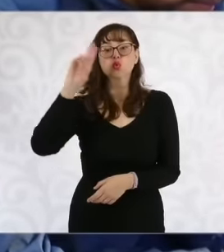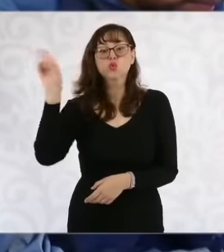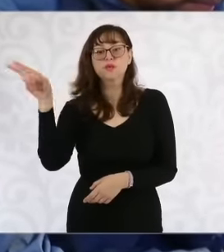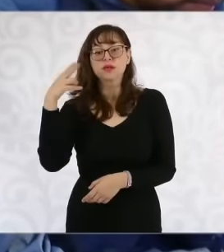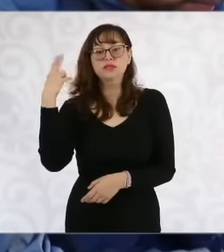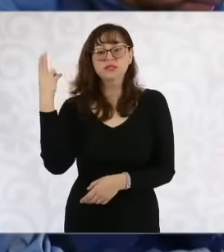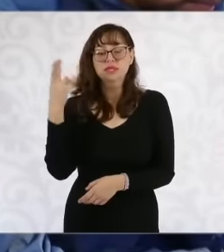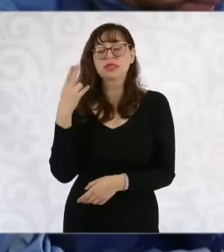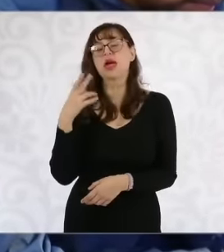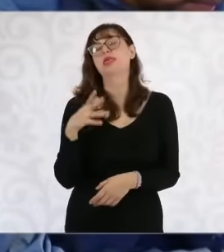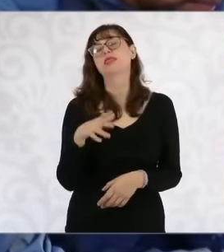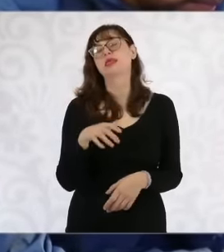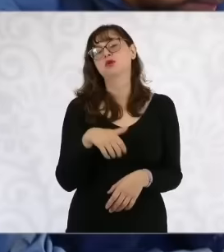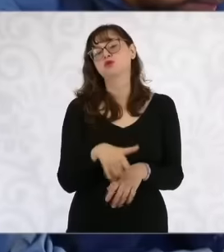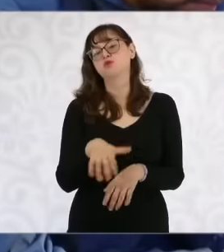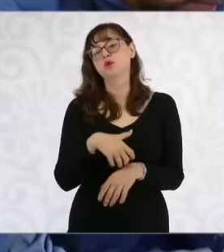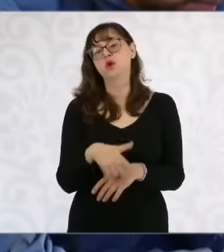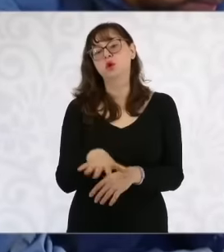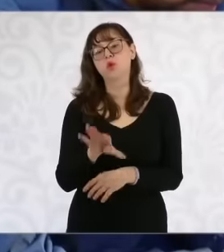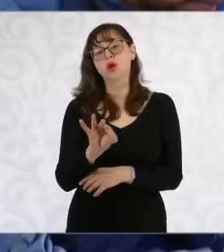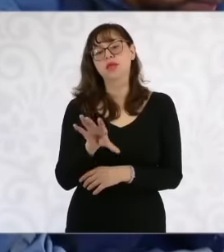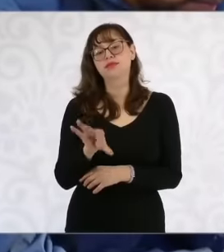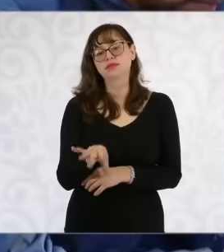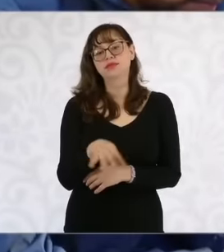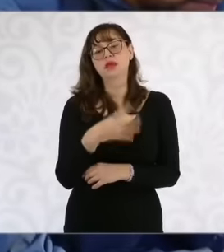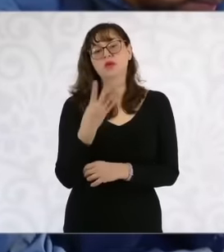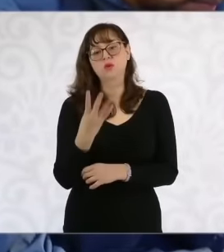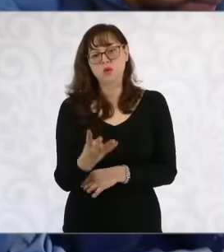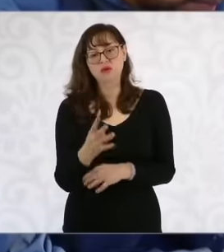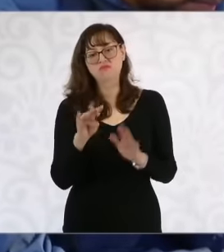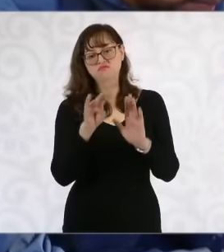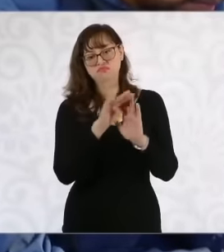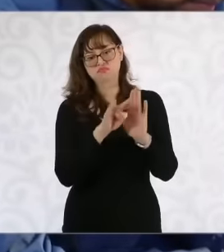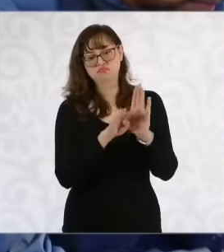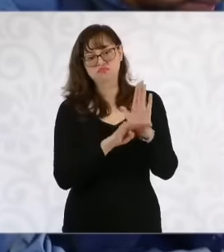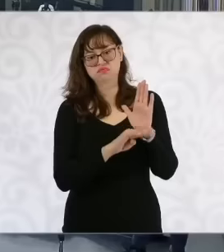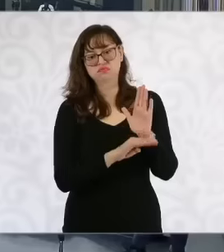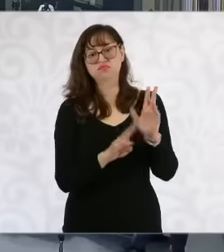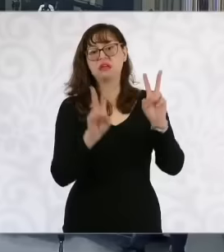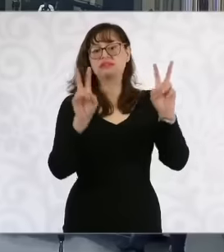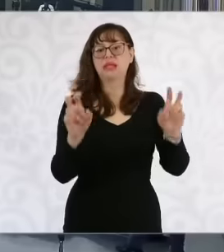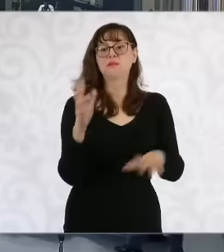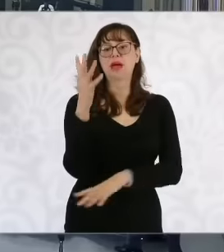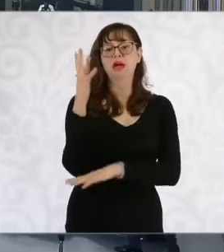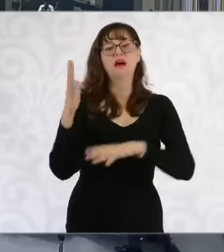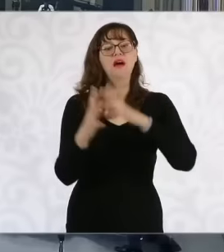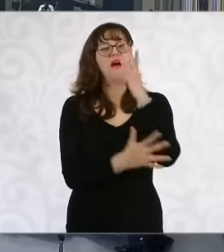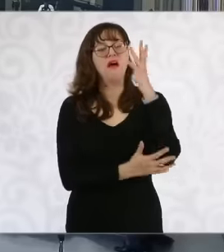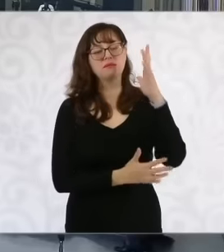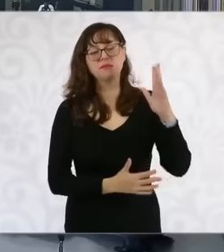of the University of Guadalajara we have had an environmental agenda for many years eh And that is